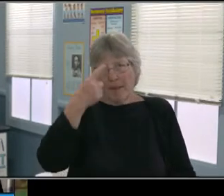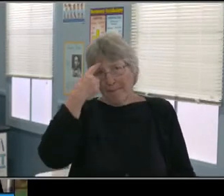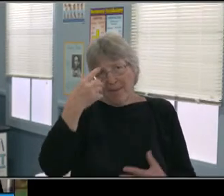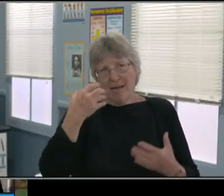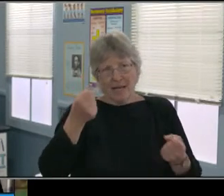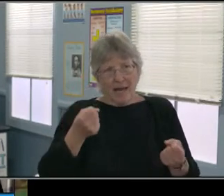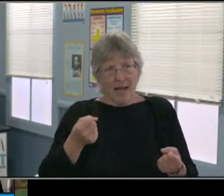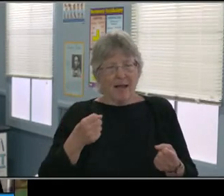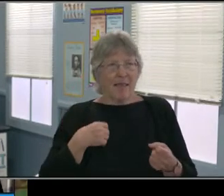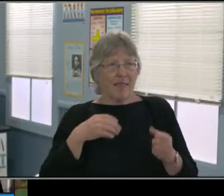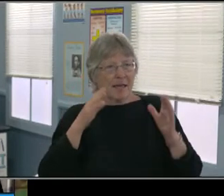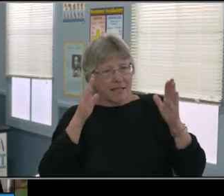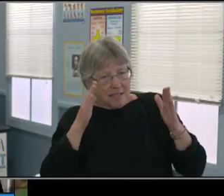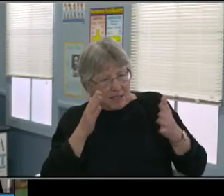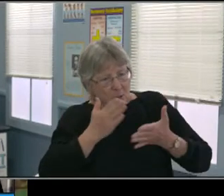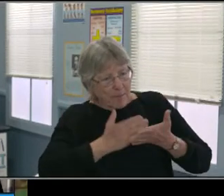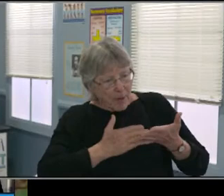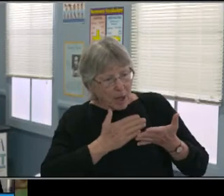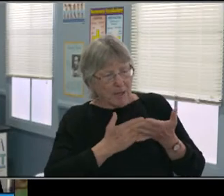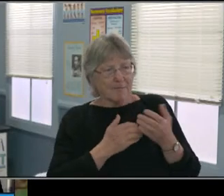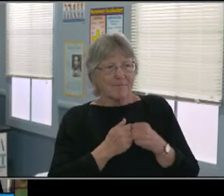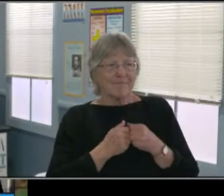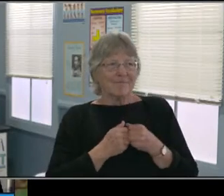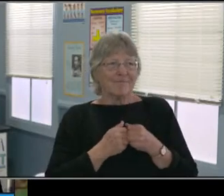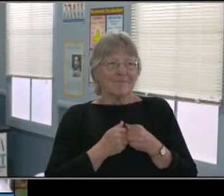Okay. Appreciate you. Thank you. - Thank you.